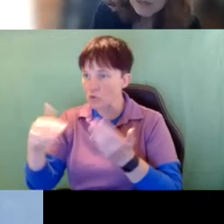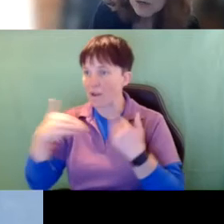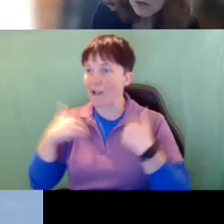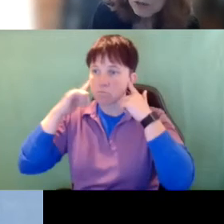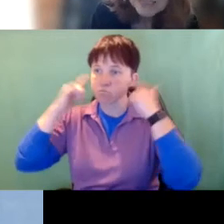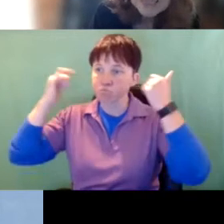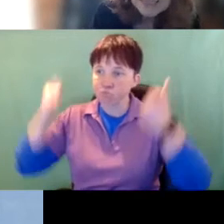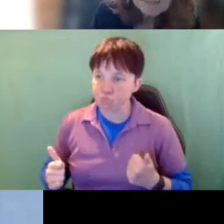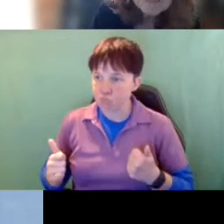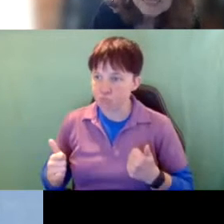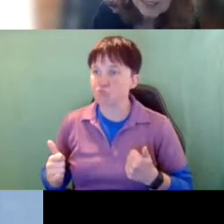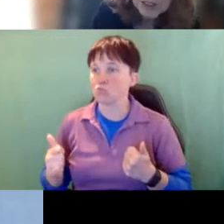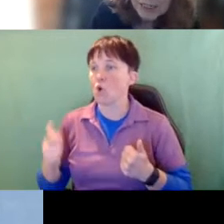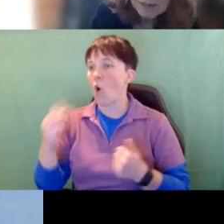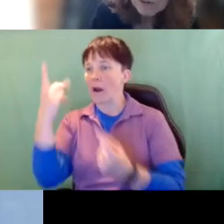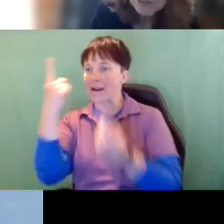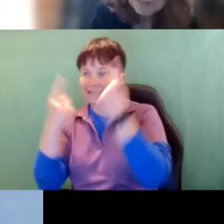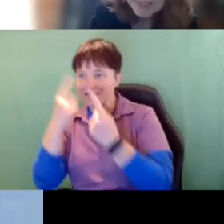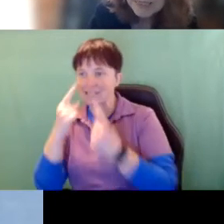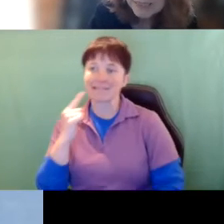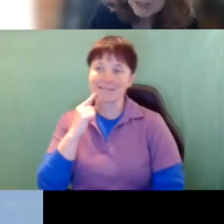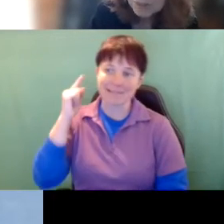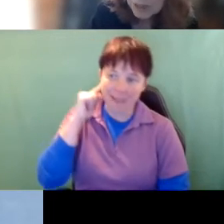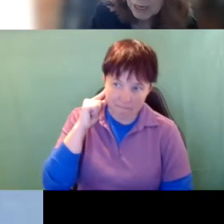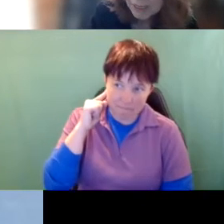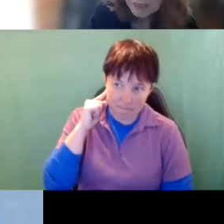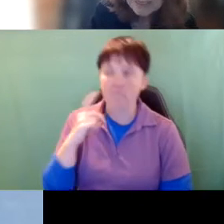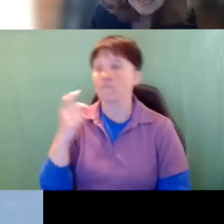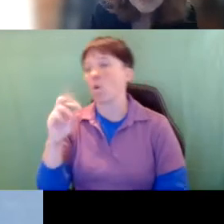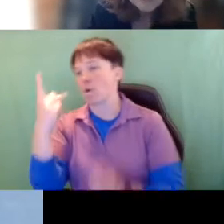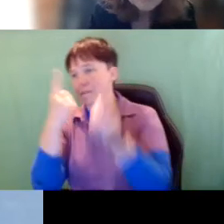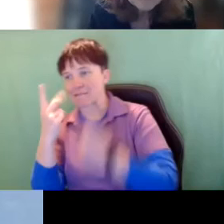or is, can be considered deaf or can be considered blind.